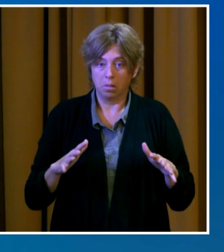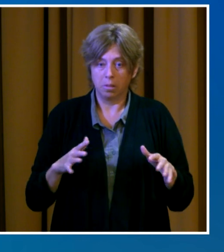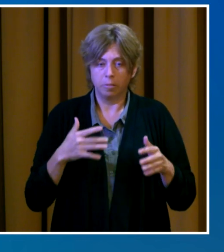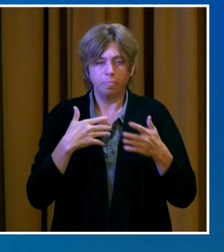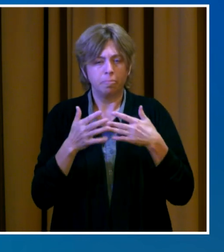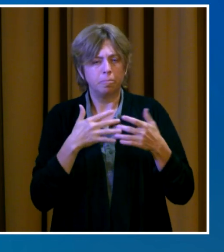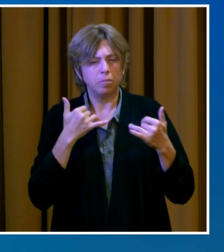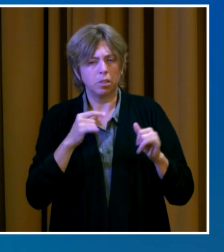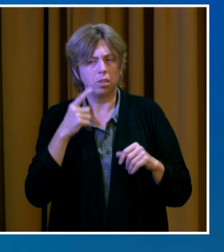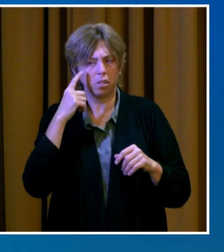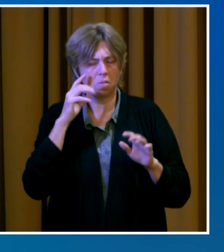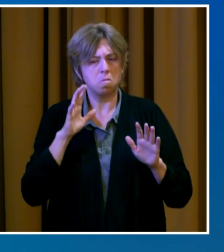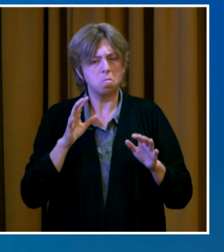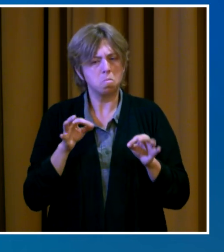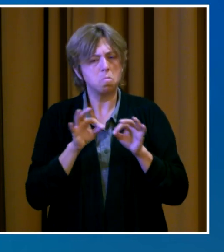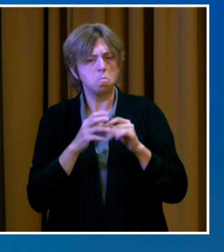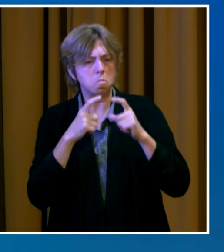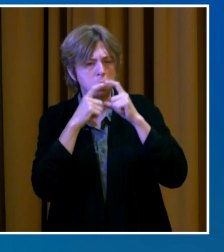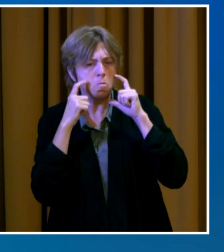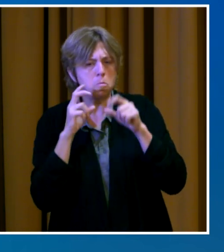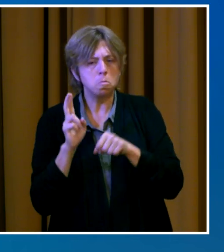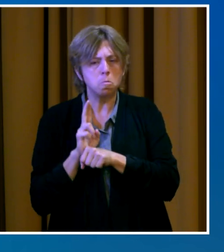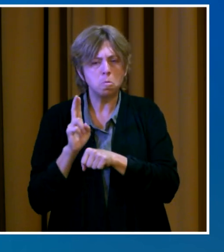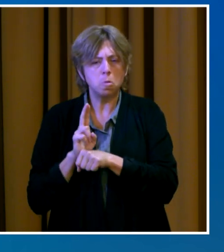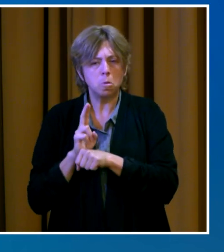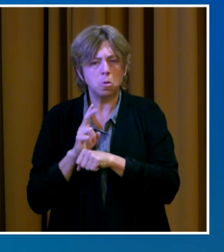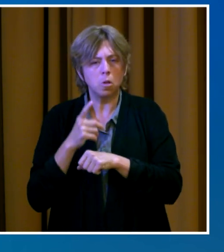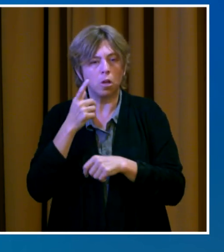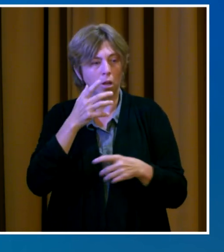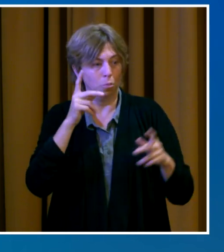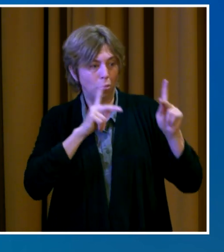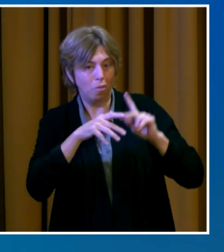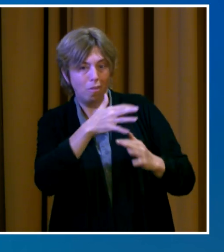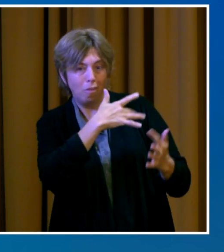those around you, where those who are too young to be